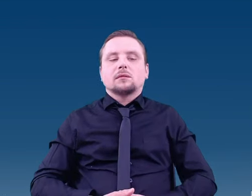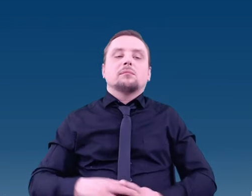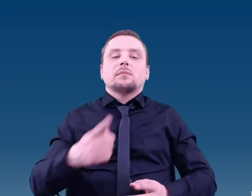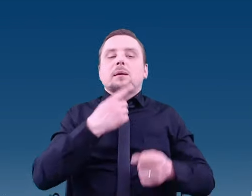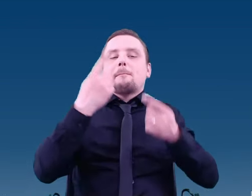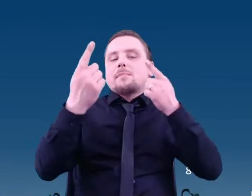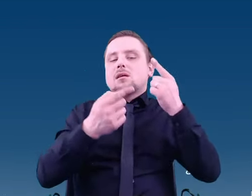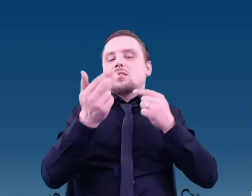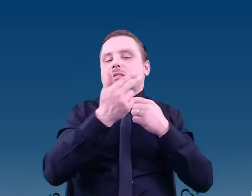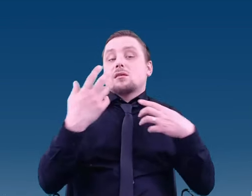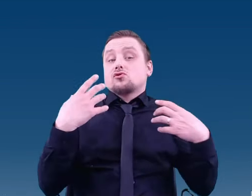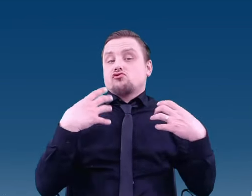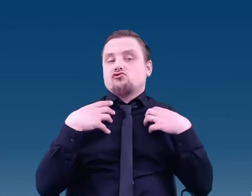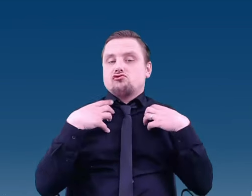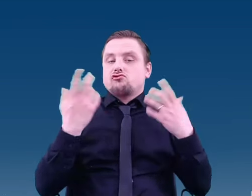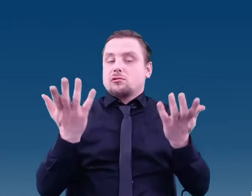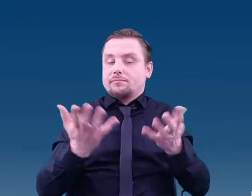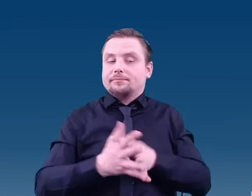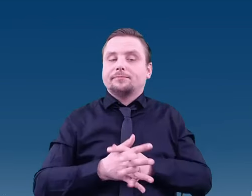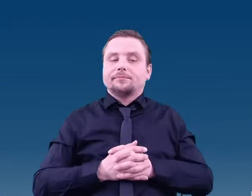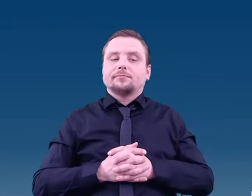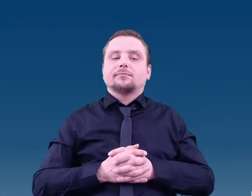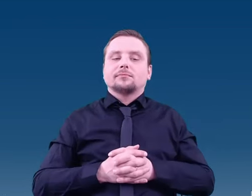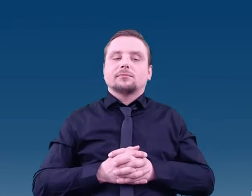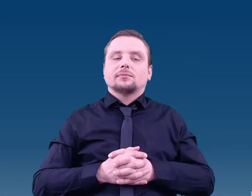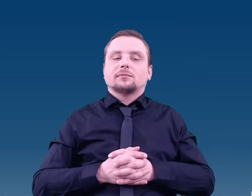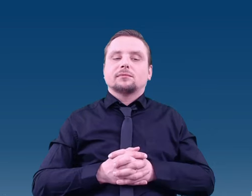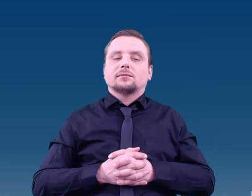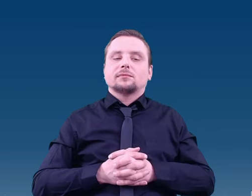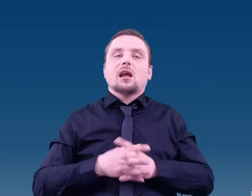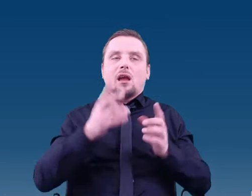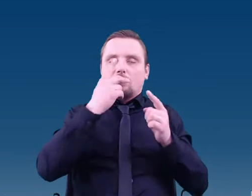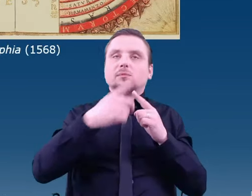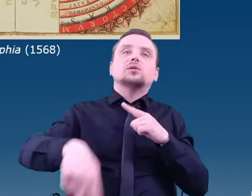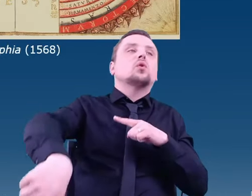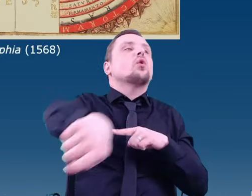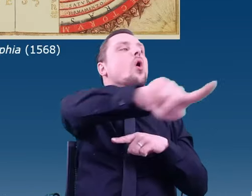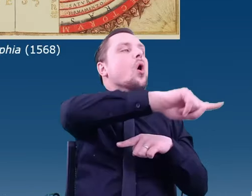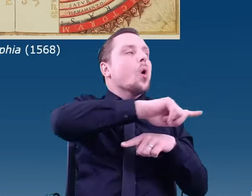we are largely influenced by our immediate surroundings. Therefore, we have placed the Earth at the center,